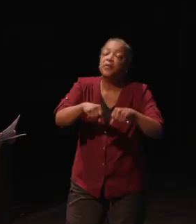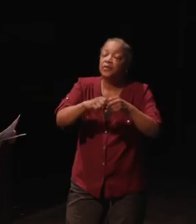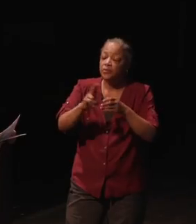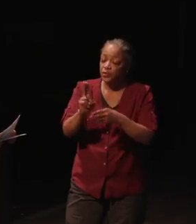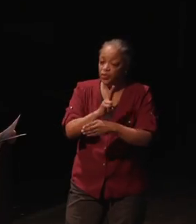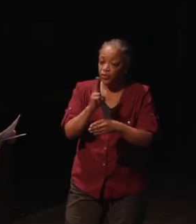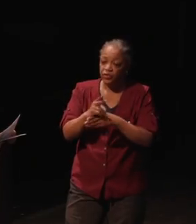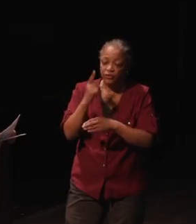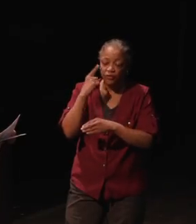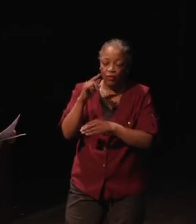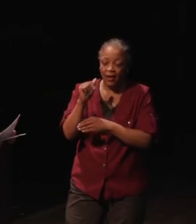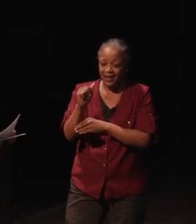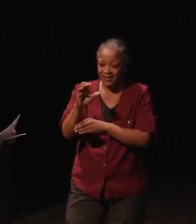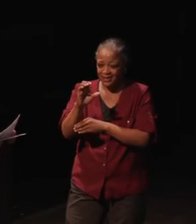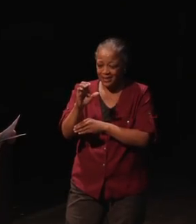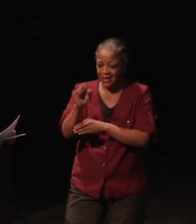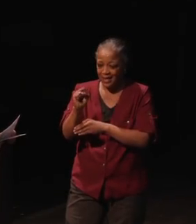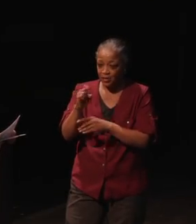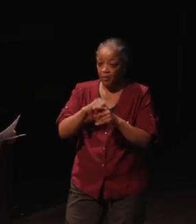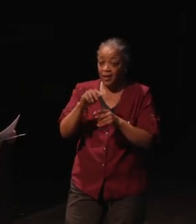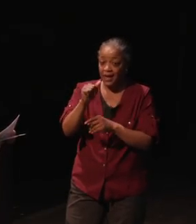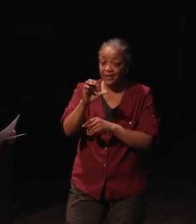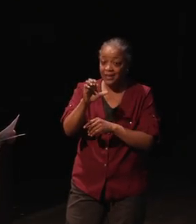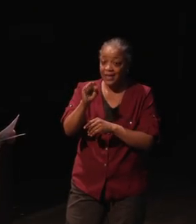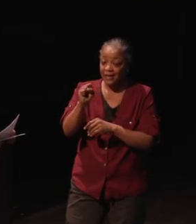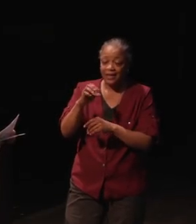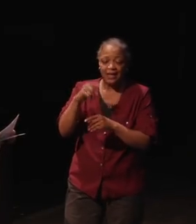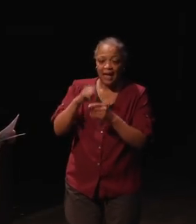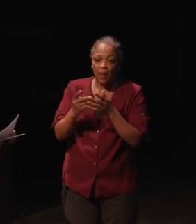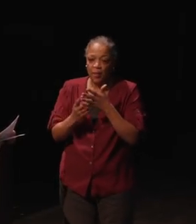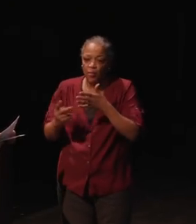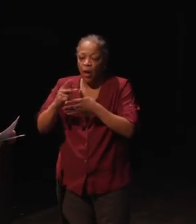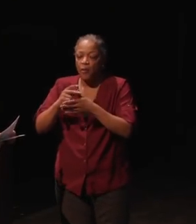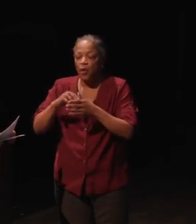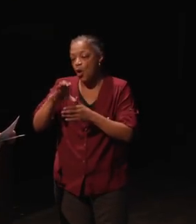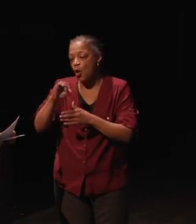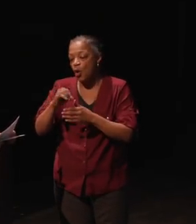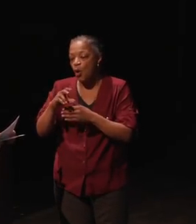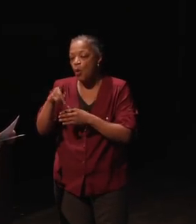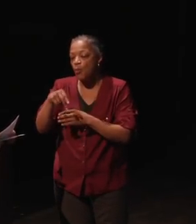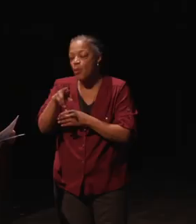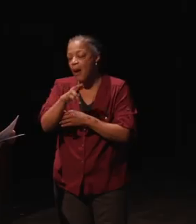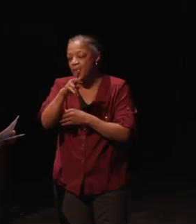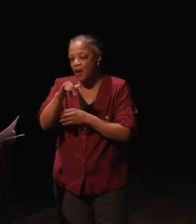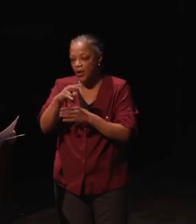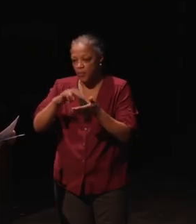ACS but ACS cannot be a primary or co-primary purpose, that's the key.